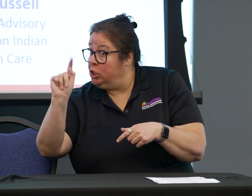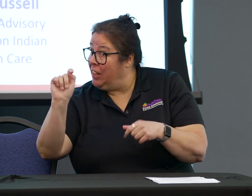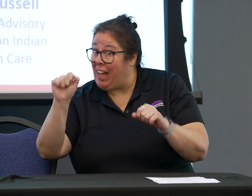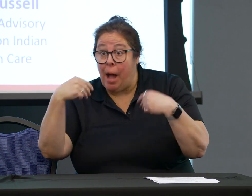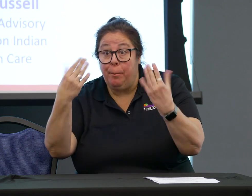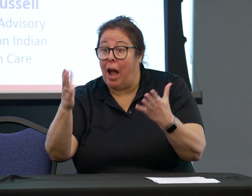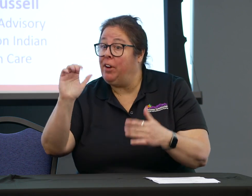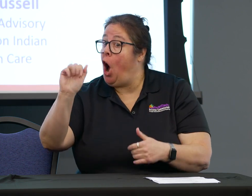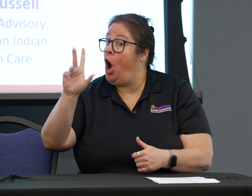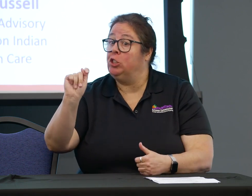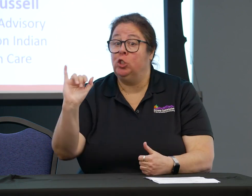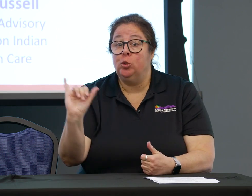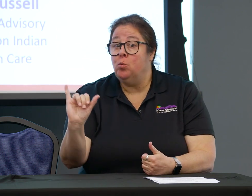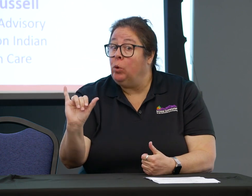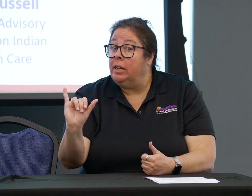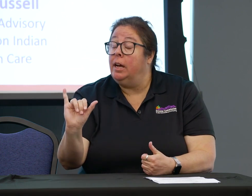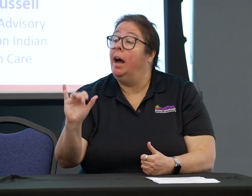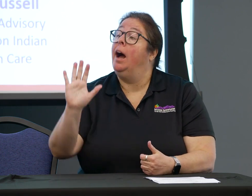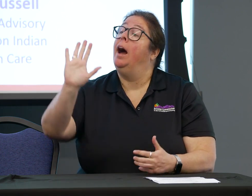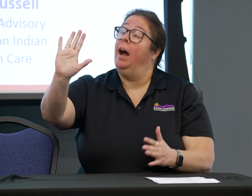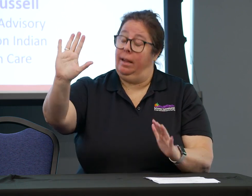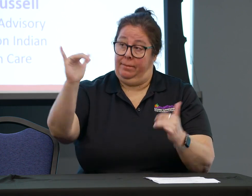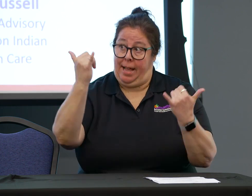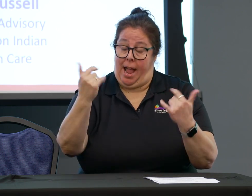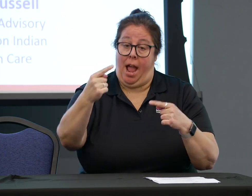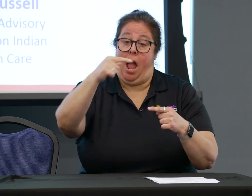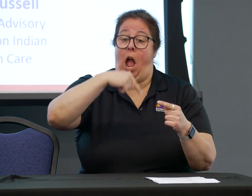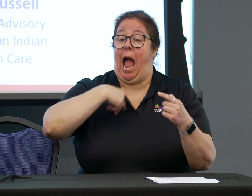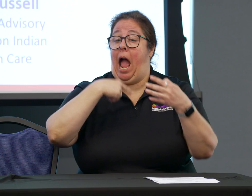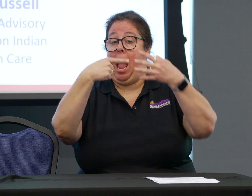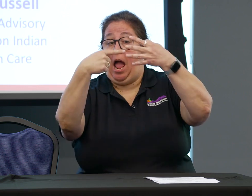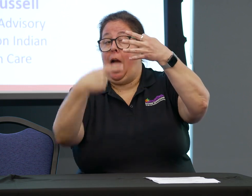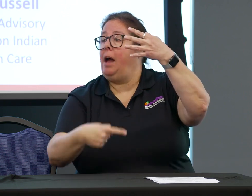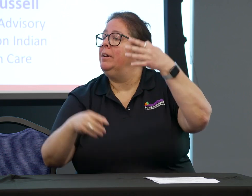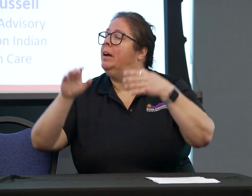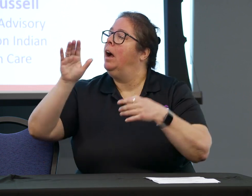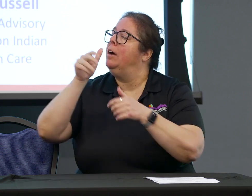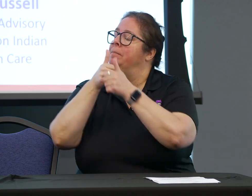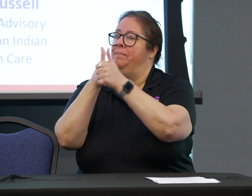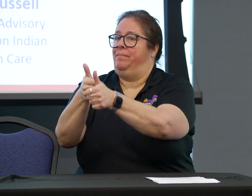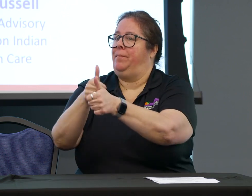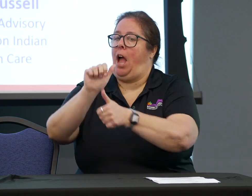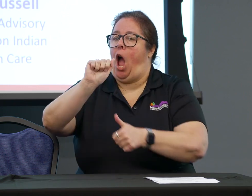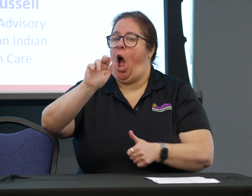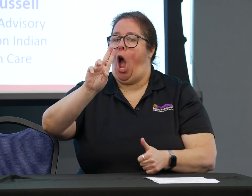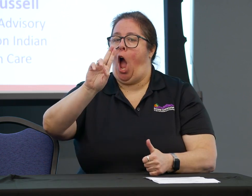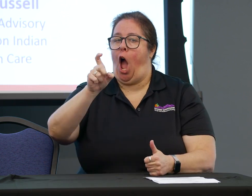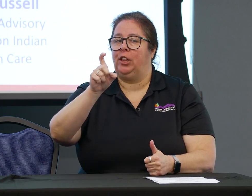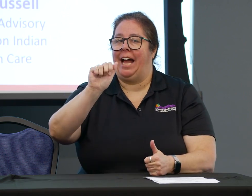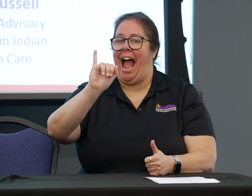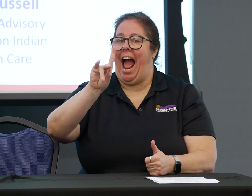Also CART, keep in mind that's a resource that can be used. When I was outlining steps to follow.